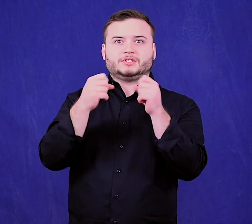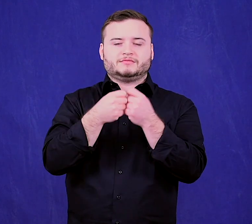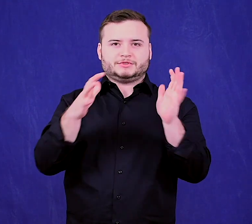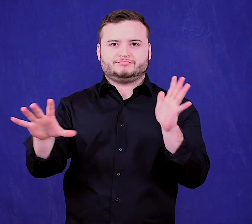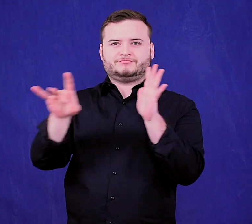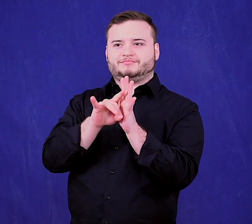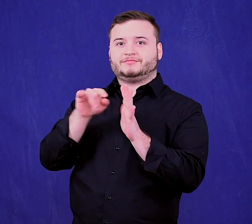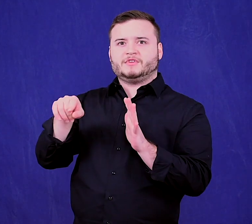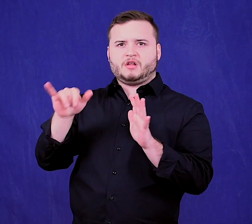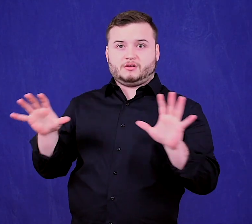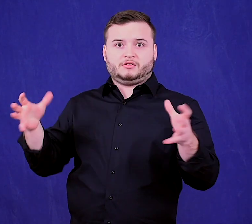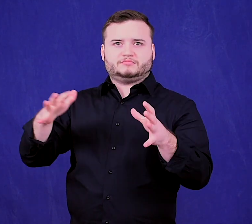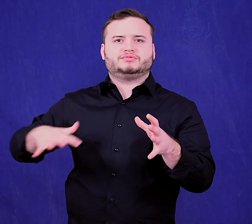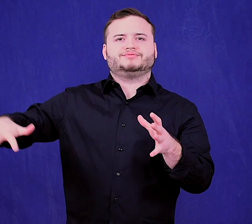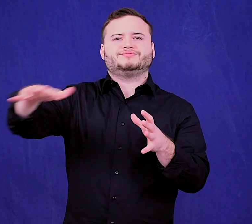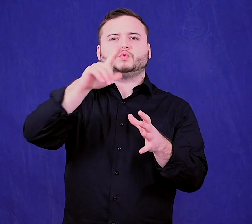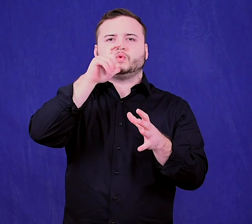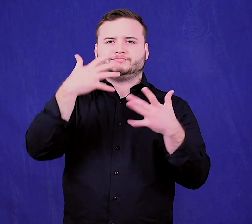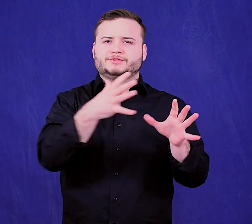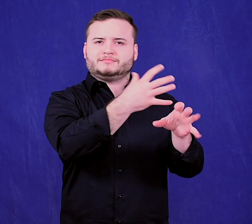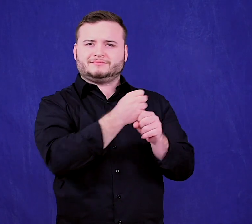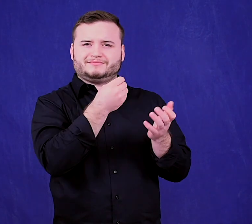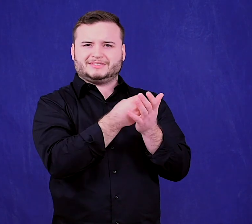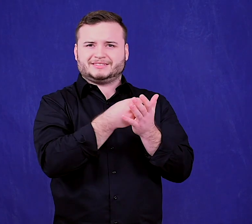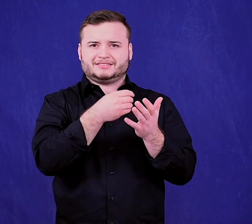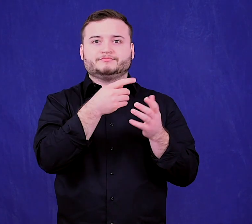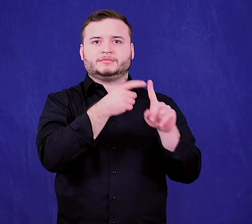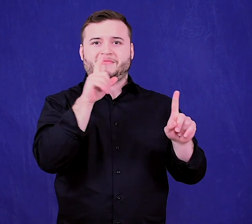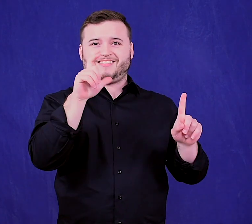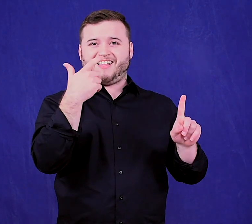of the Legacy Fund, which was